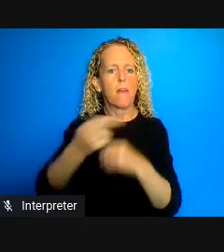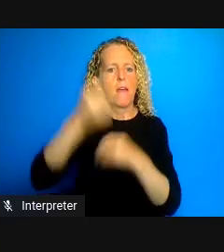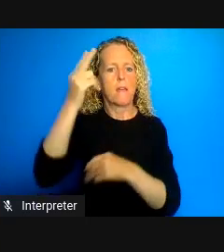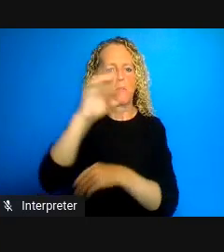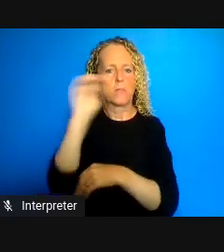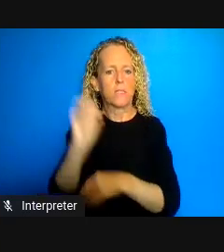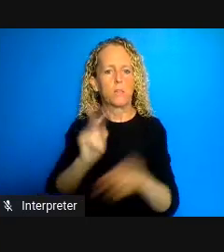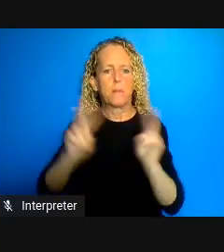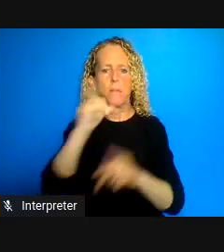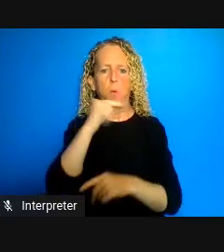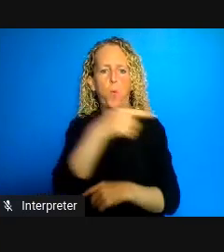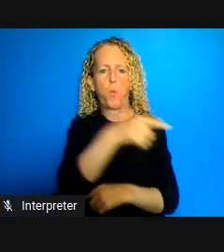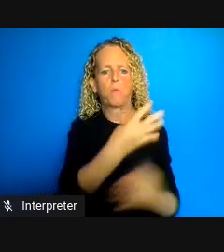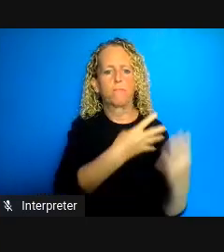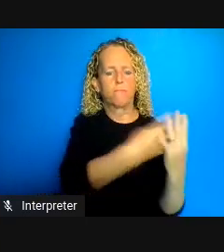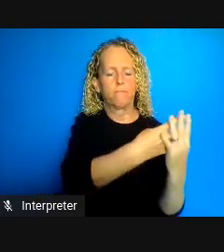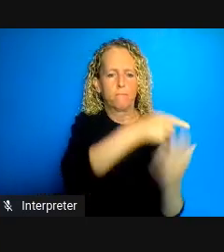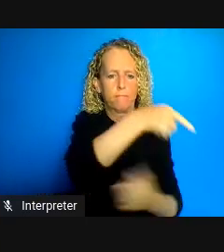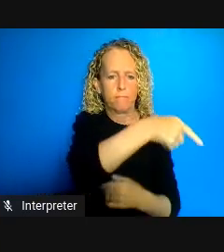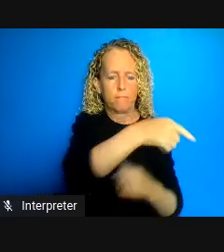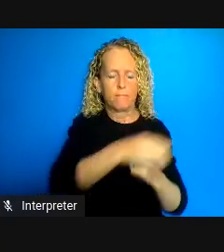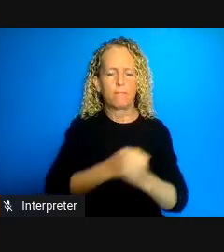people so in general incarcerated people have